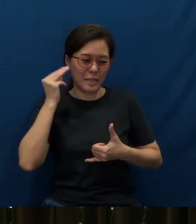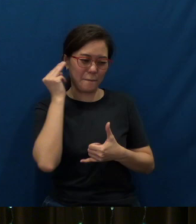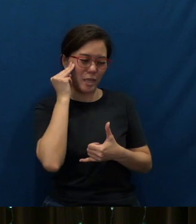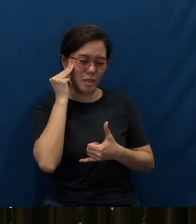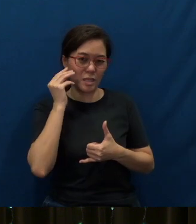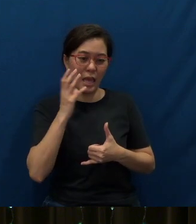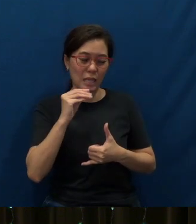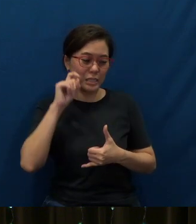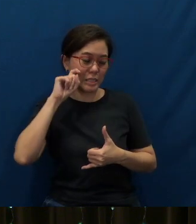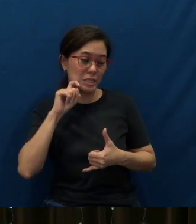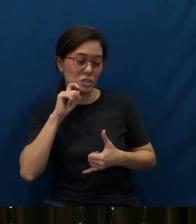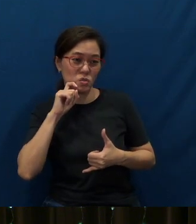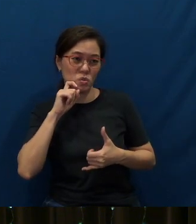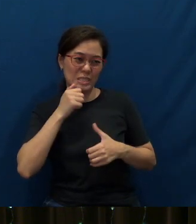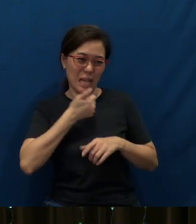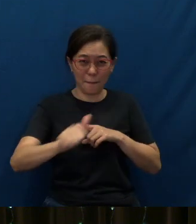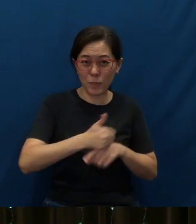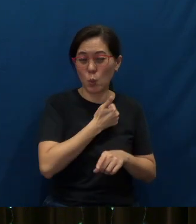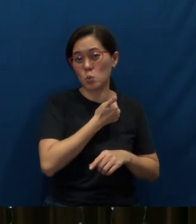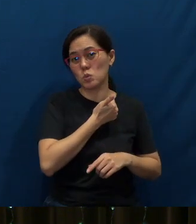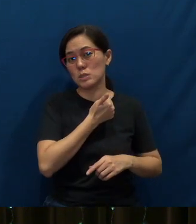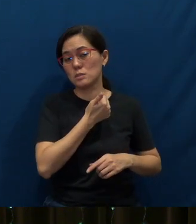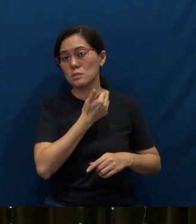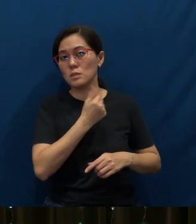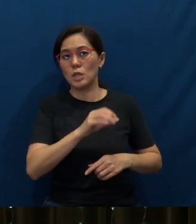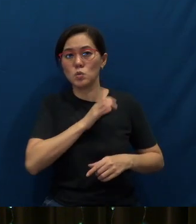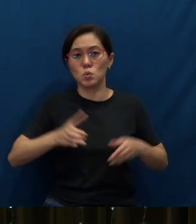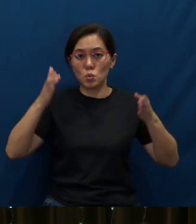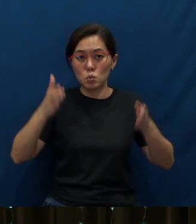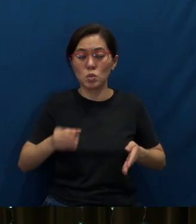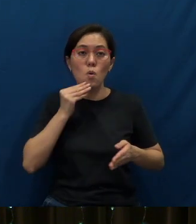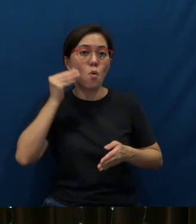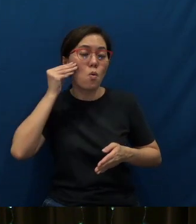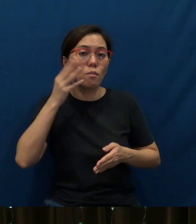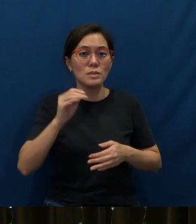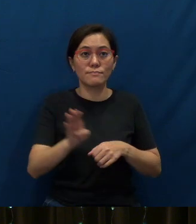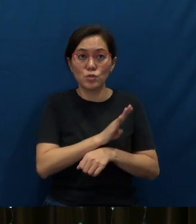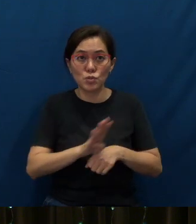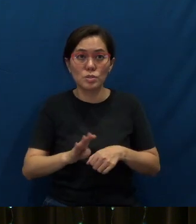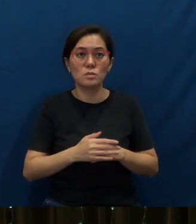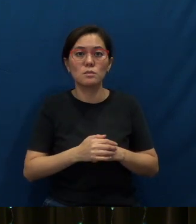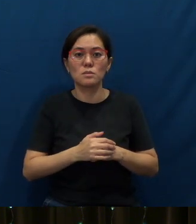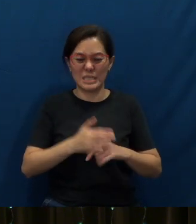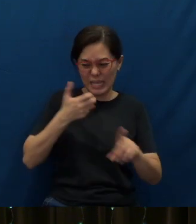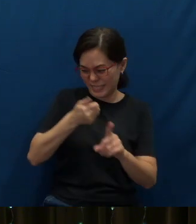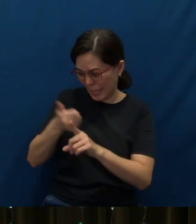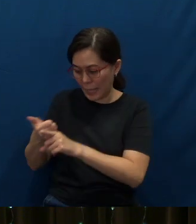even sexually abused, and Christian homes and businesses attacked.